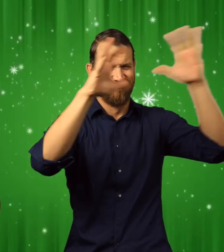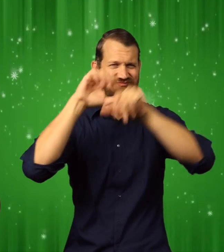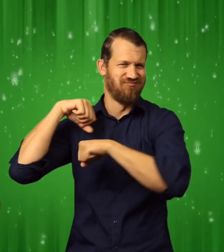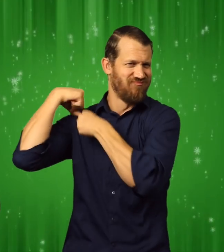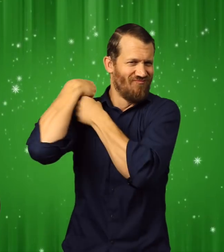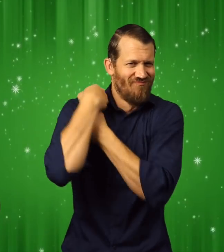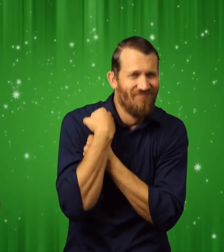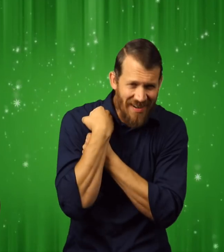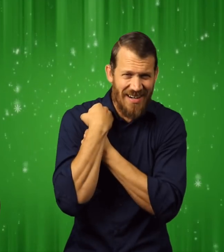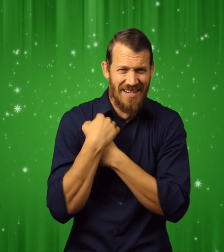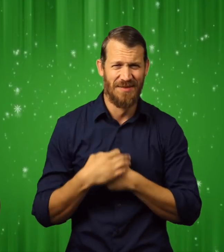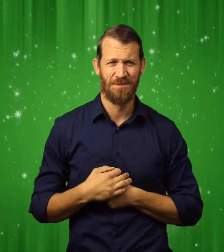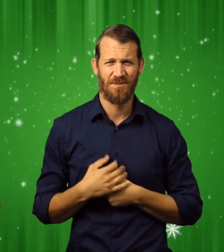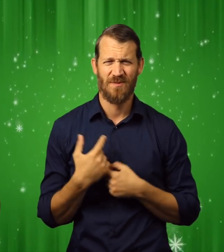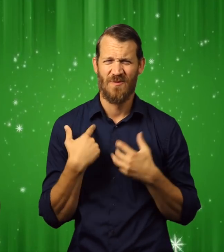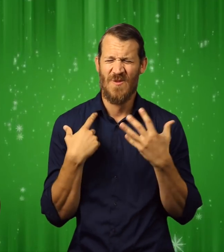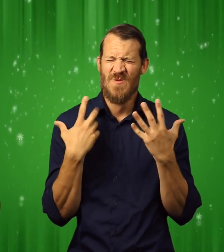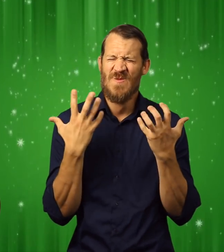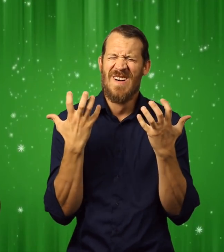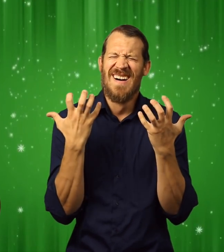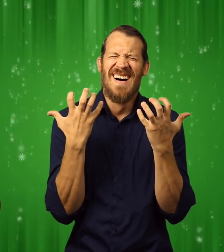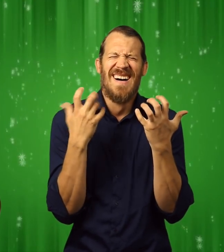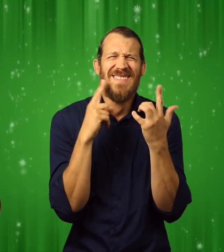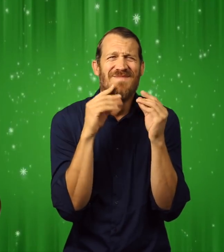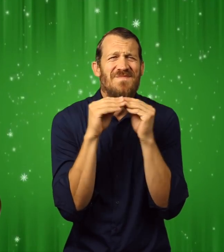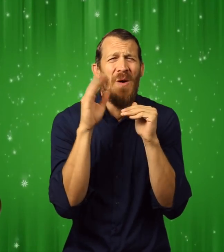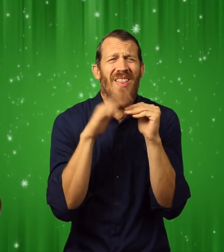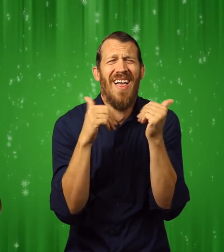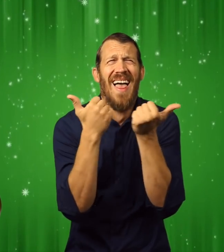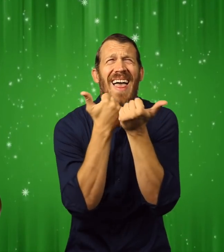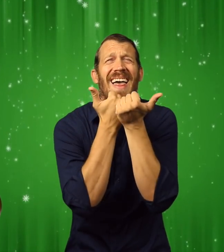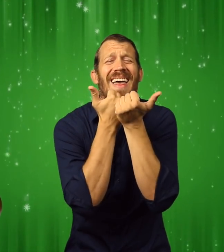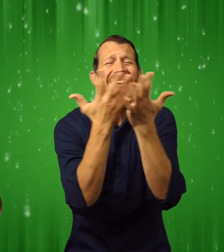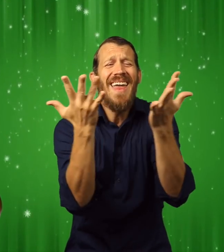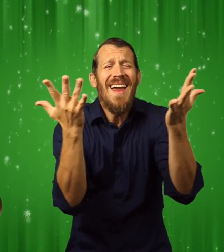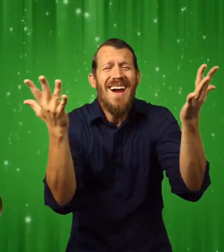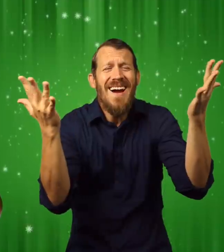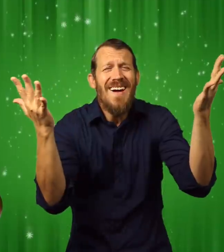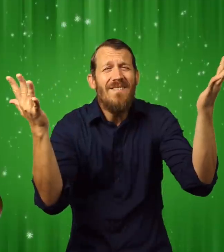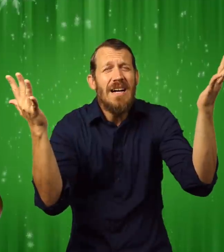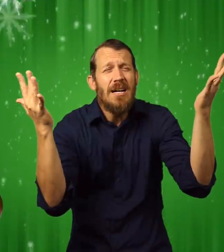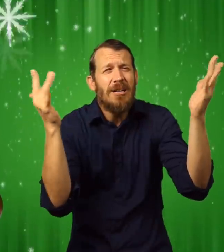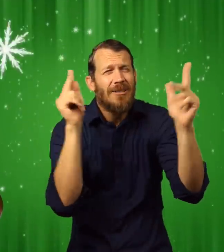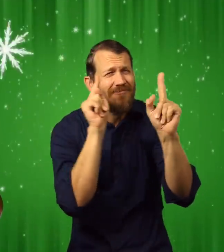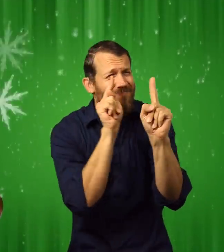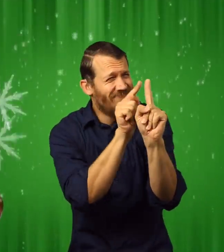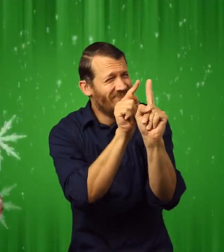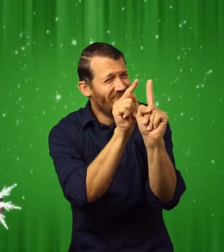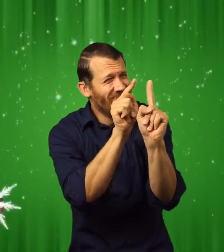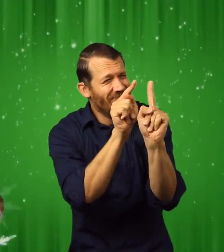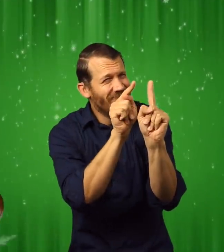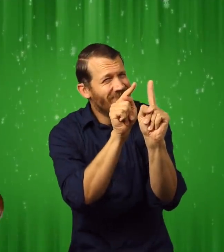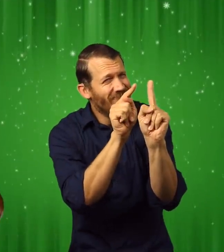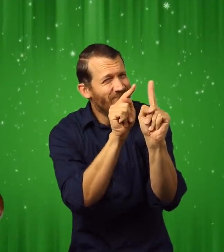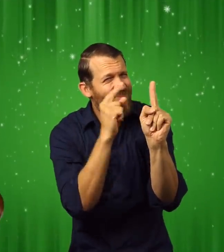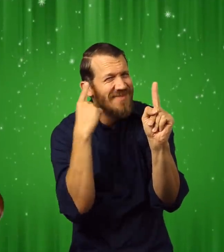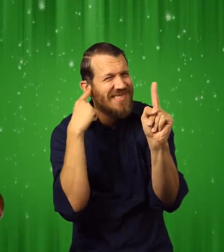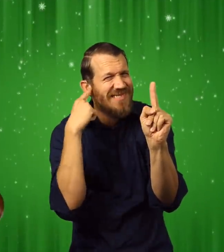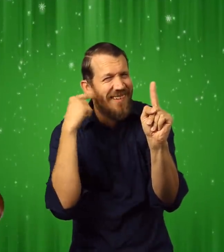What I wanted more than anything was one silver bell from Santa's sleigh.